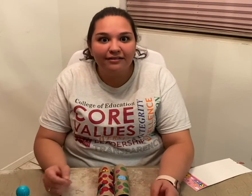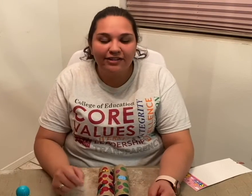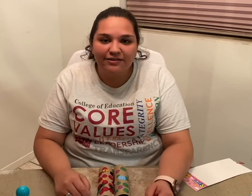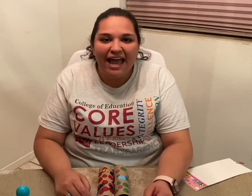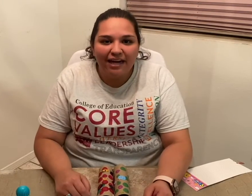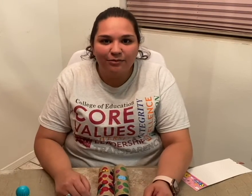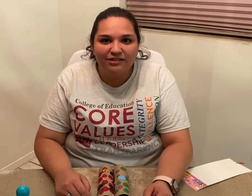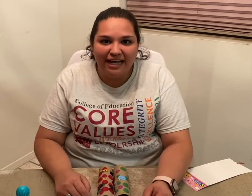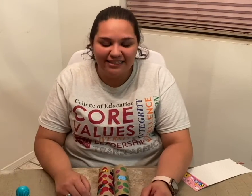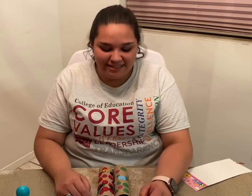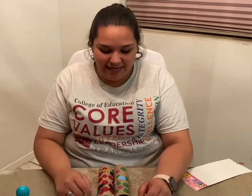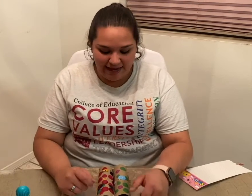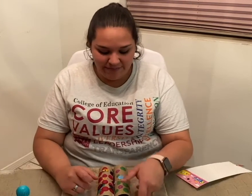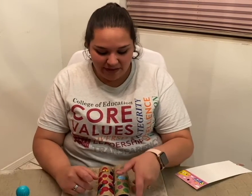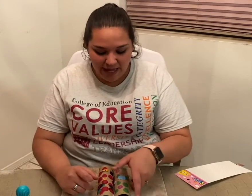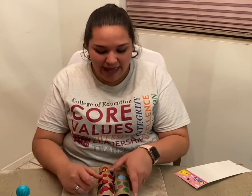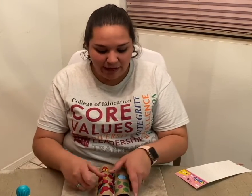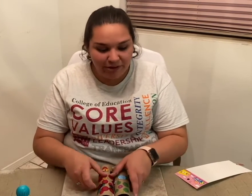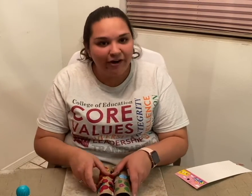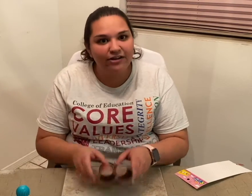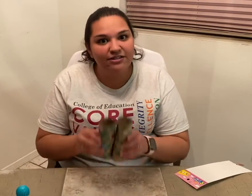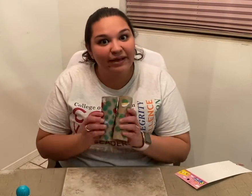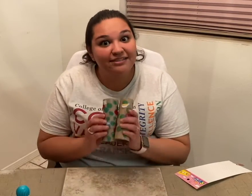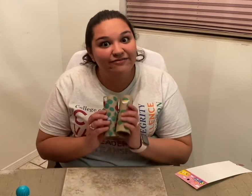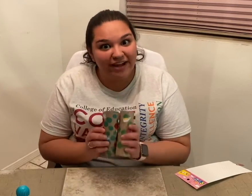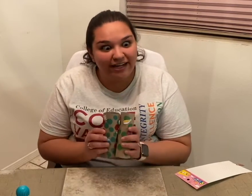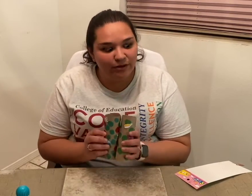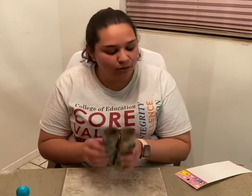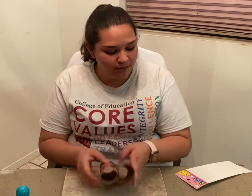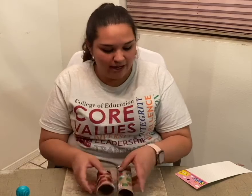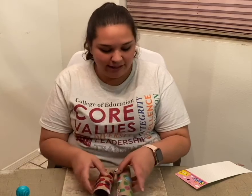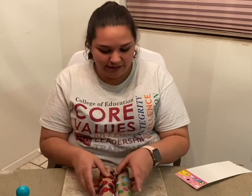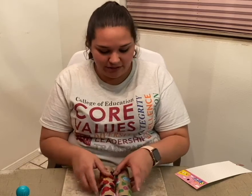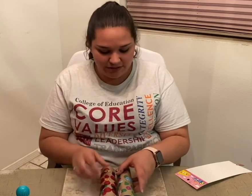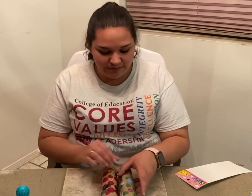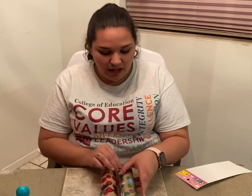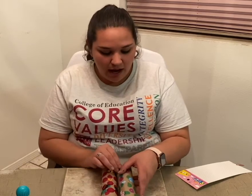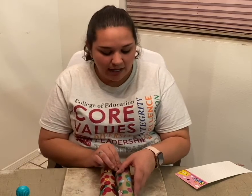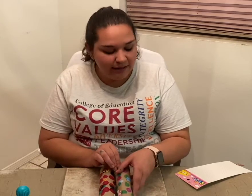those animal signs today, and we've also made some very cool binoculars! Our last